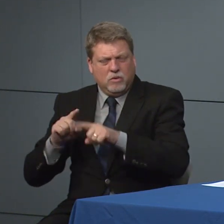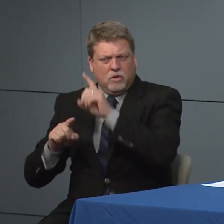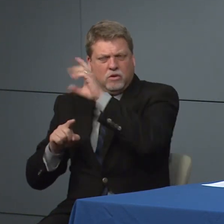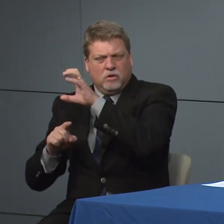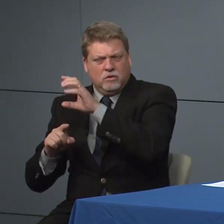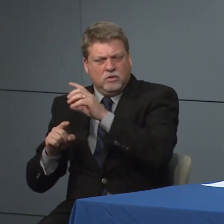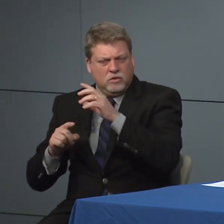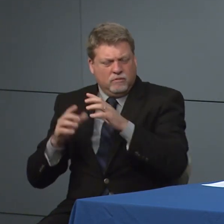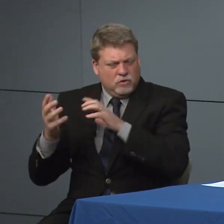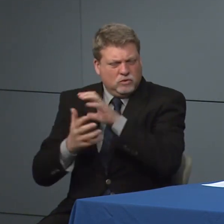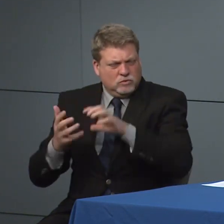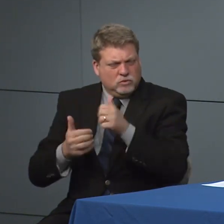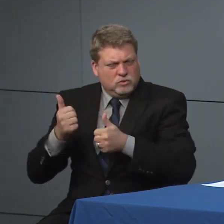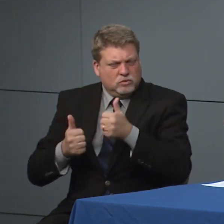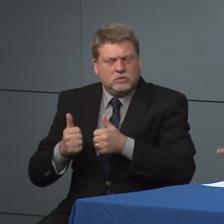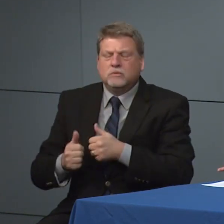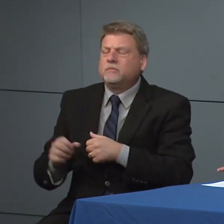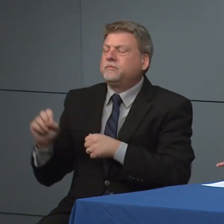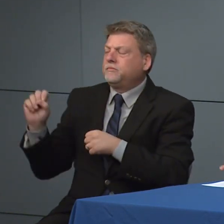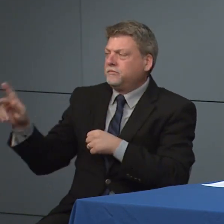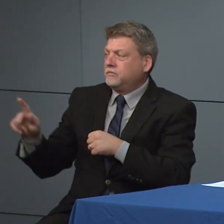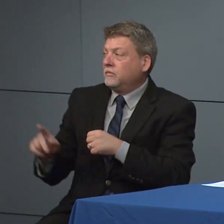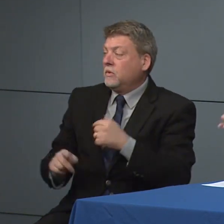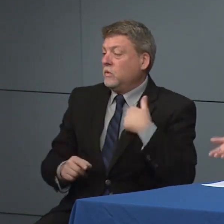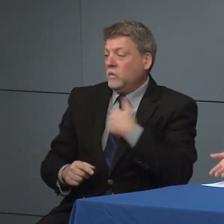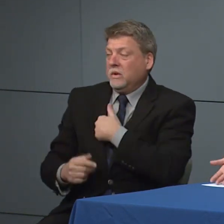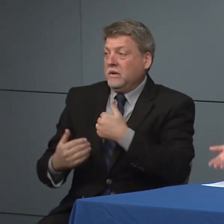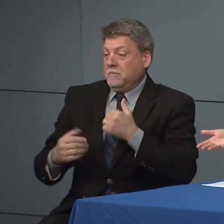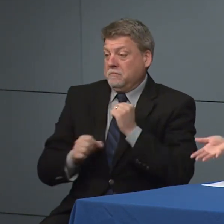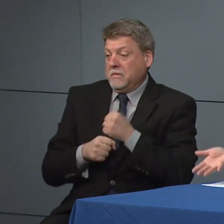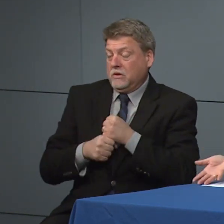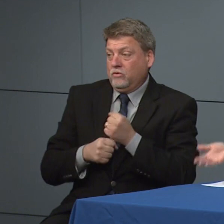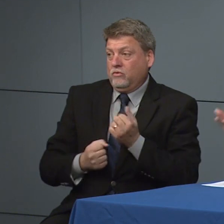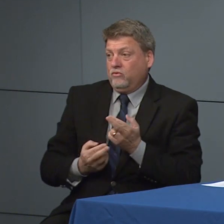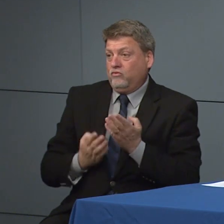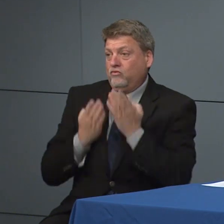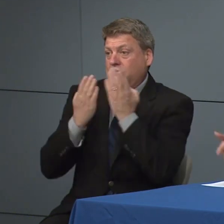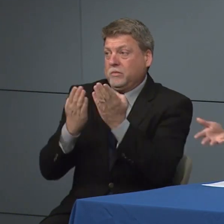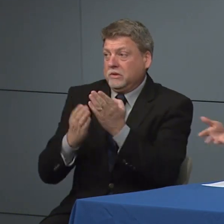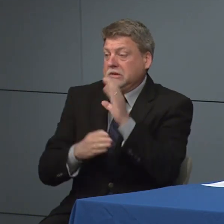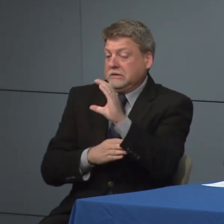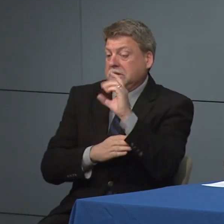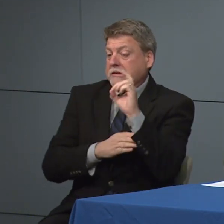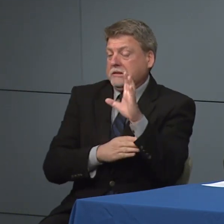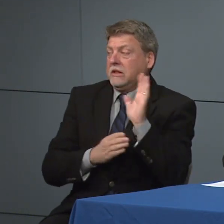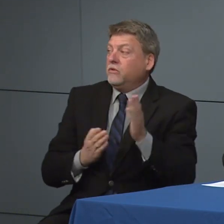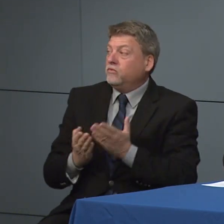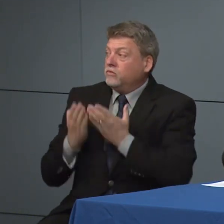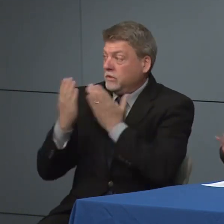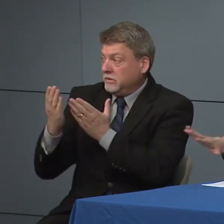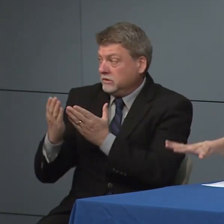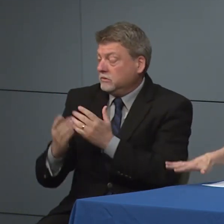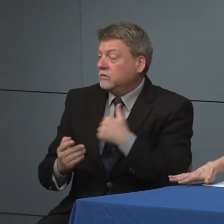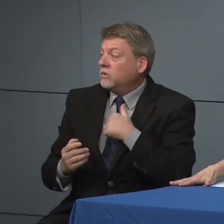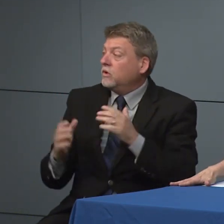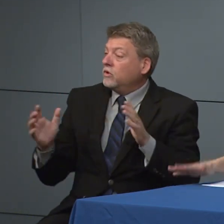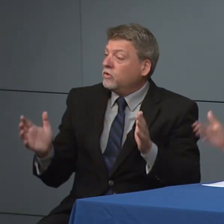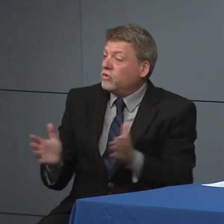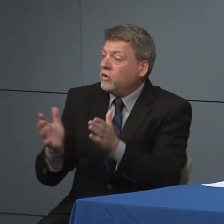Forward as well make sure Anderson which has a different scene recommendations. So the CDC has recommendations so where I'm encouraged as a recommendation, however,